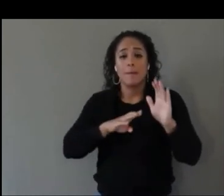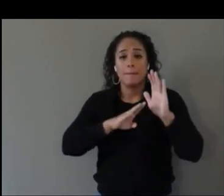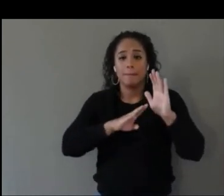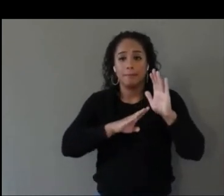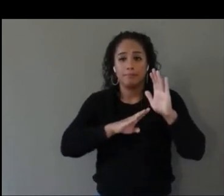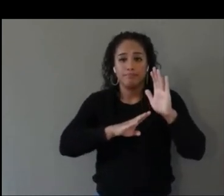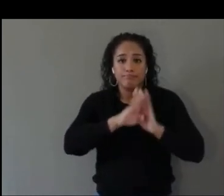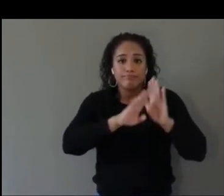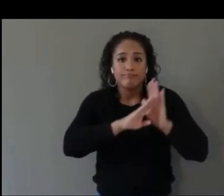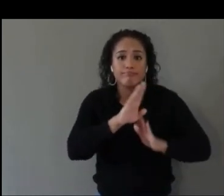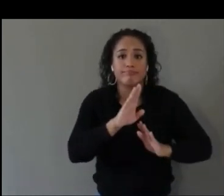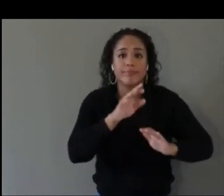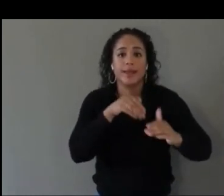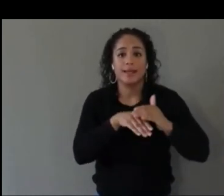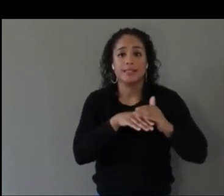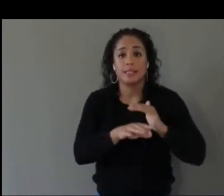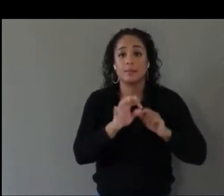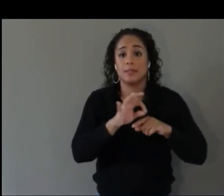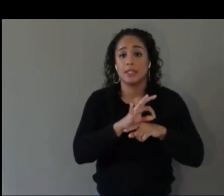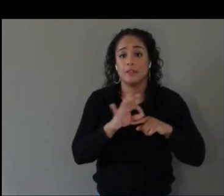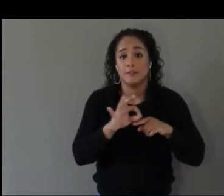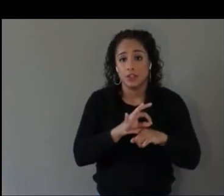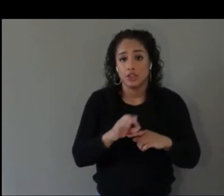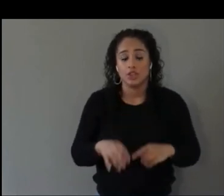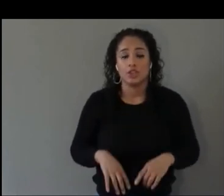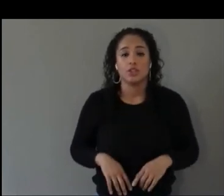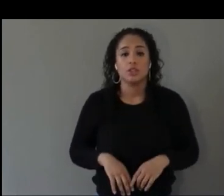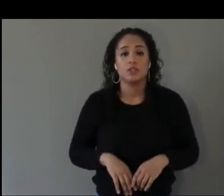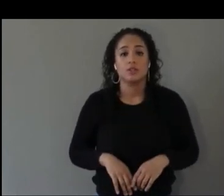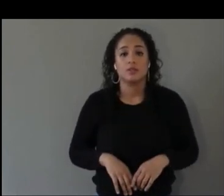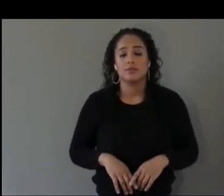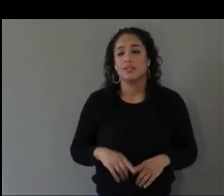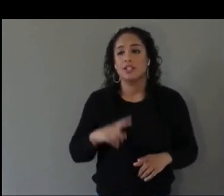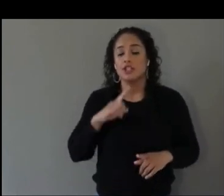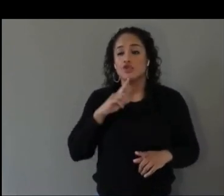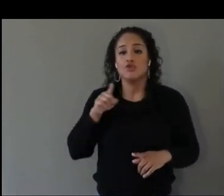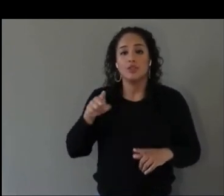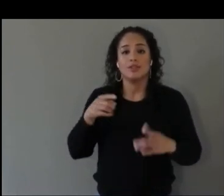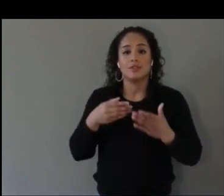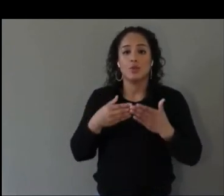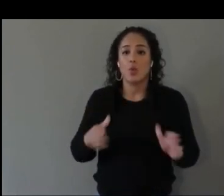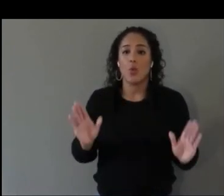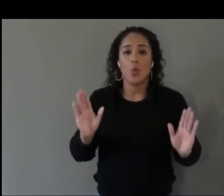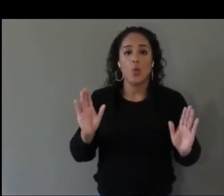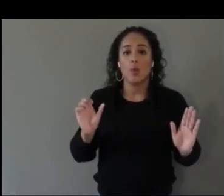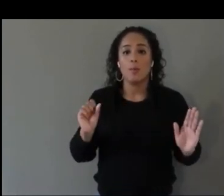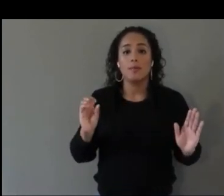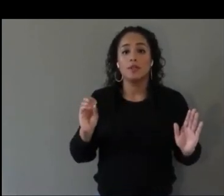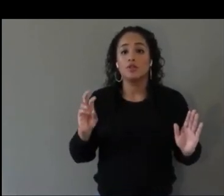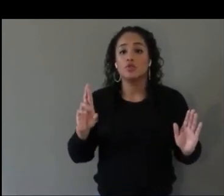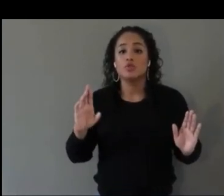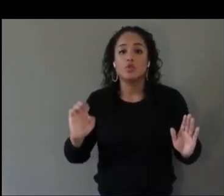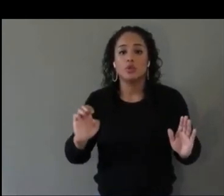This is an open source kind of shared experience.